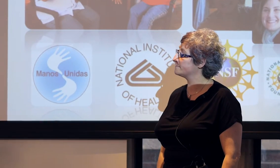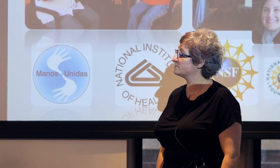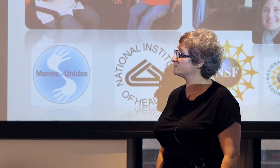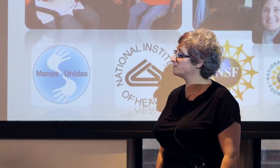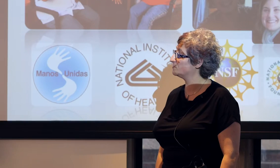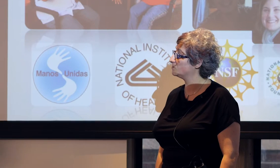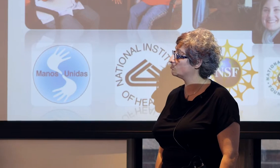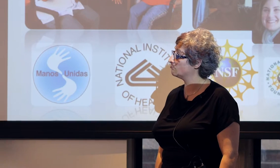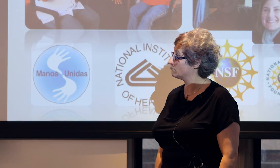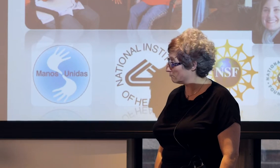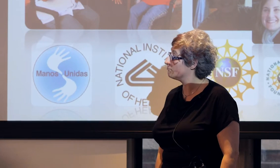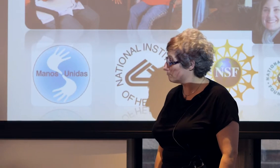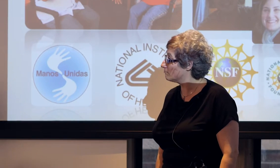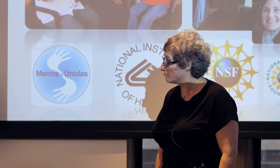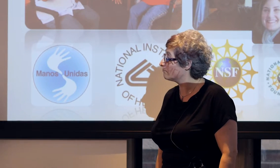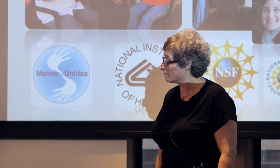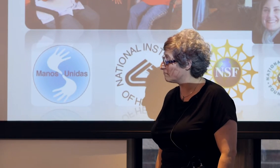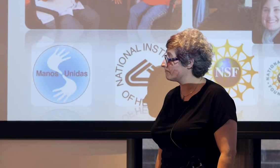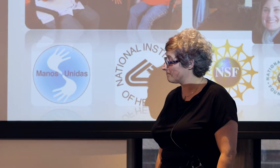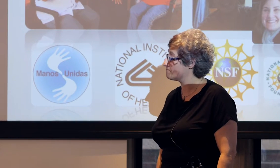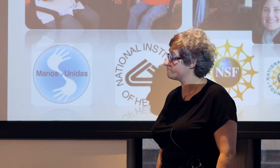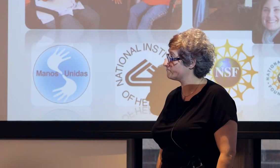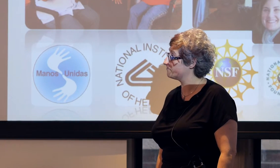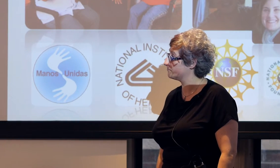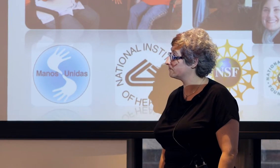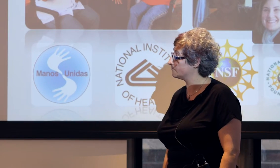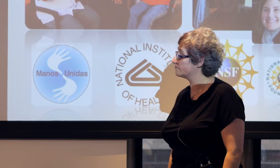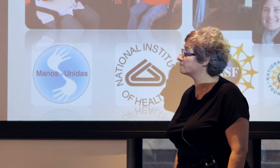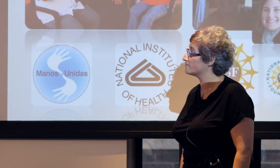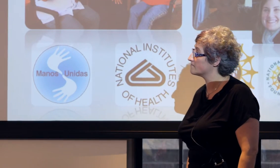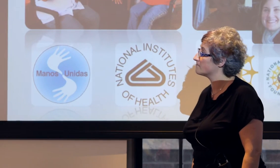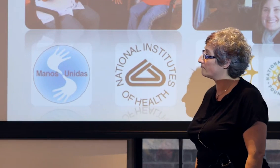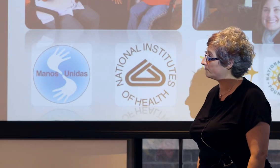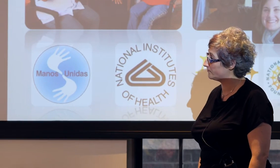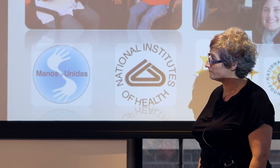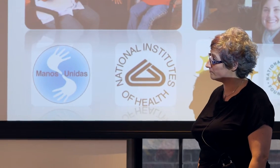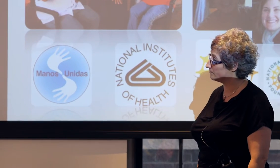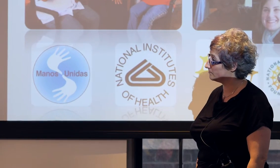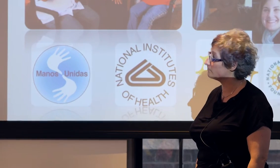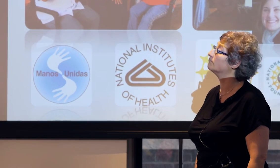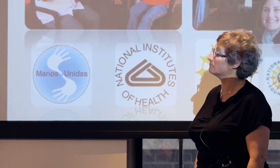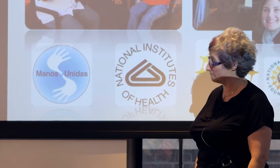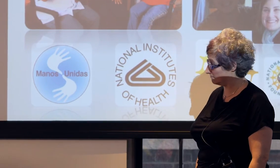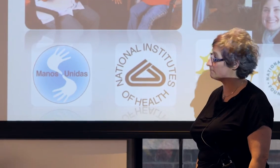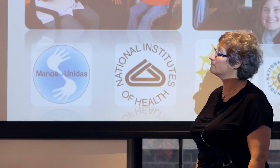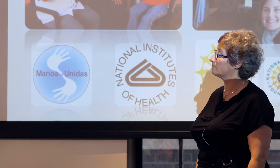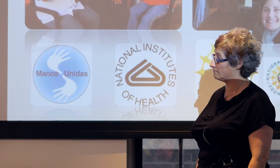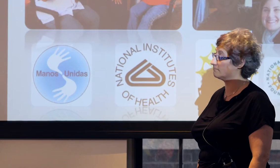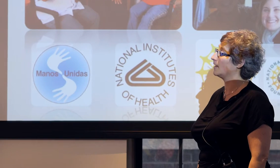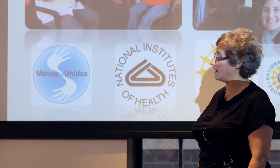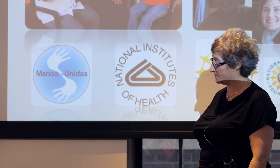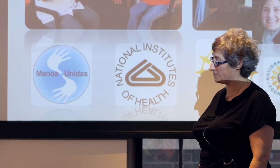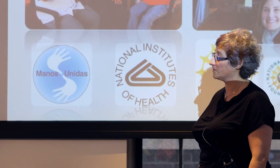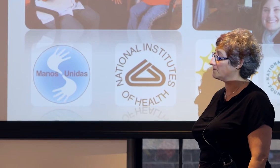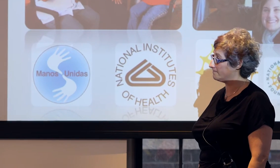but in fact there is no linguistic input, in the classical sense, but there is input in the gestural sense. Absolutely.